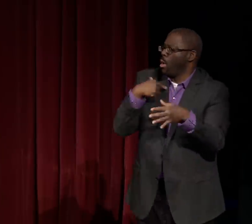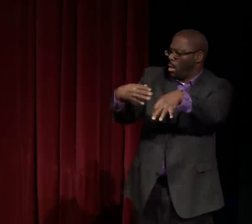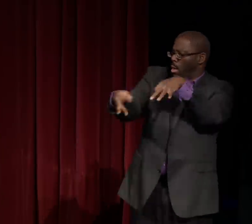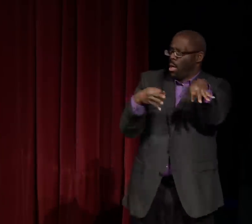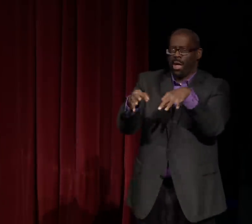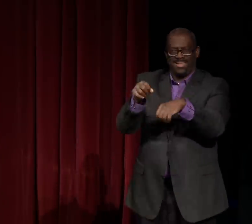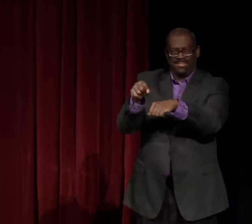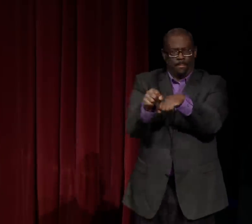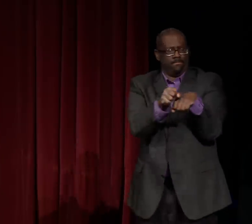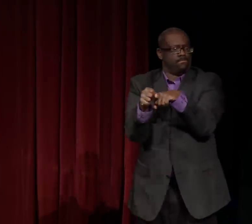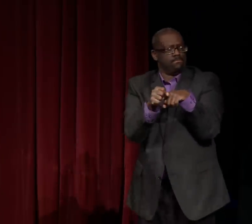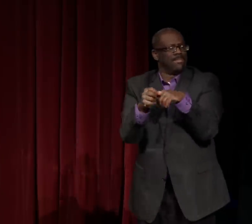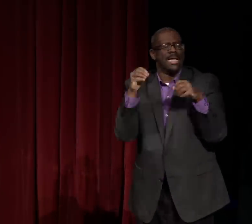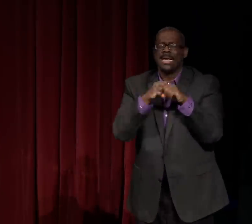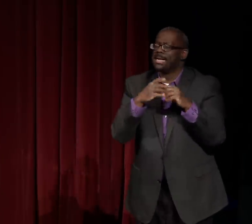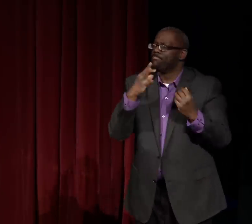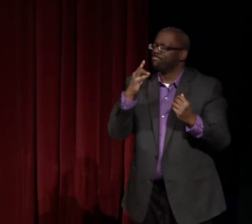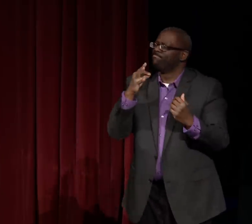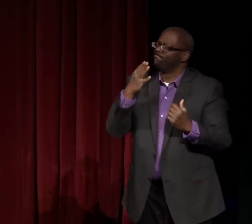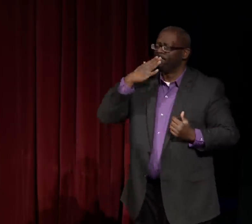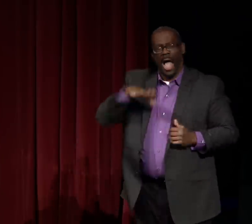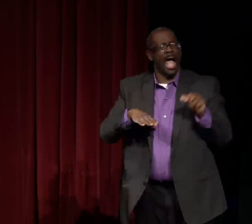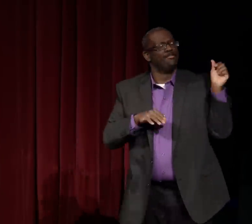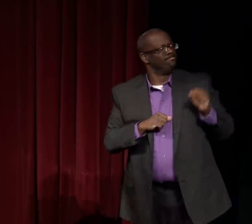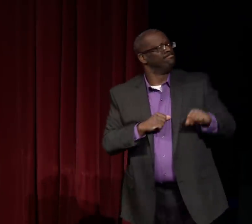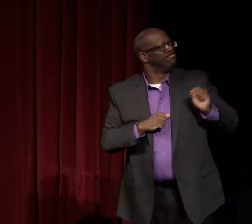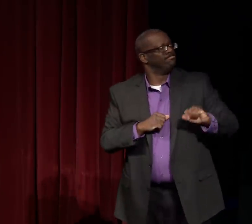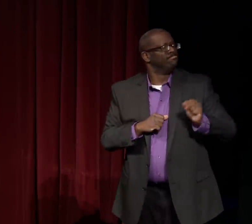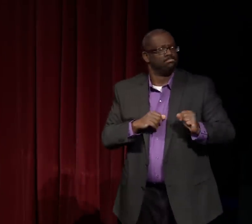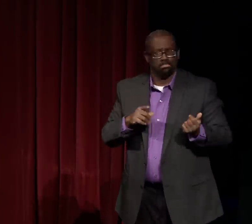is when you think about slavery.